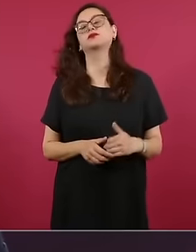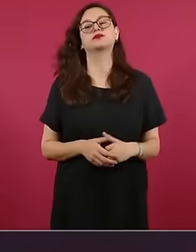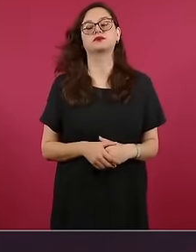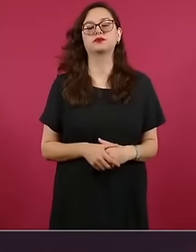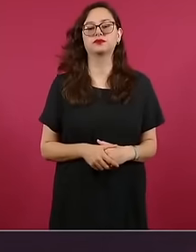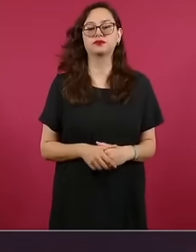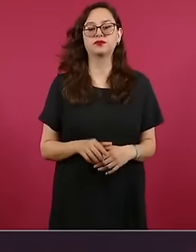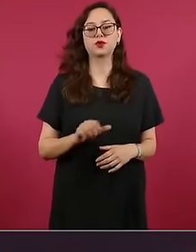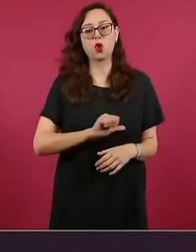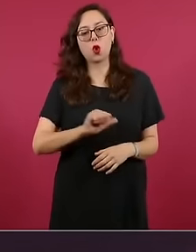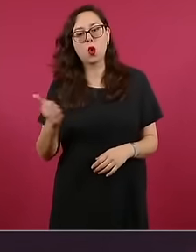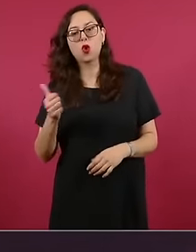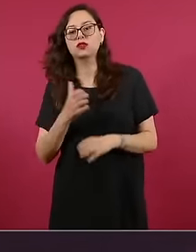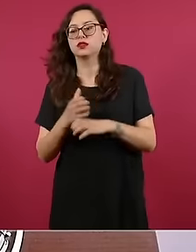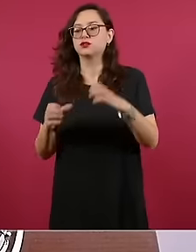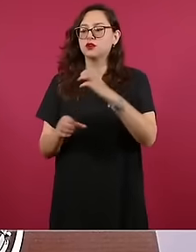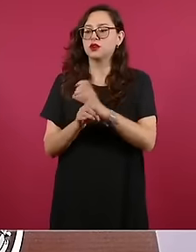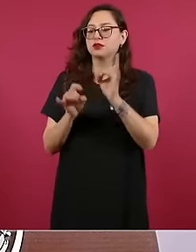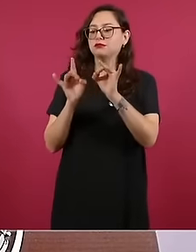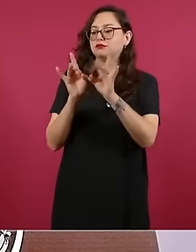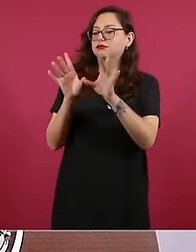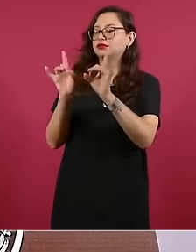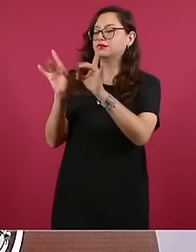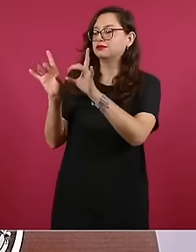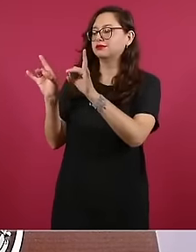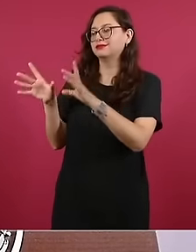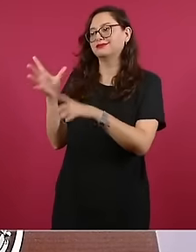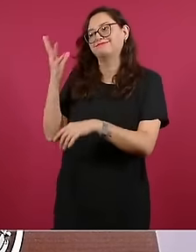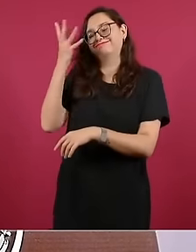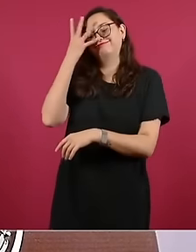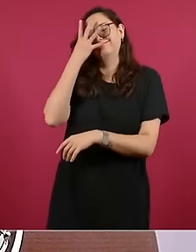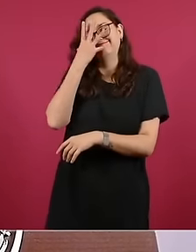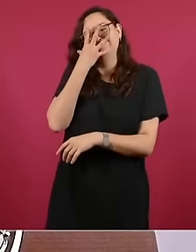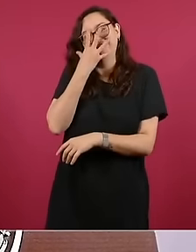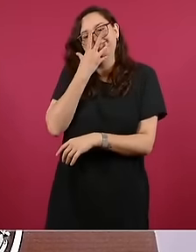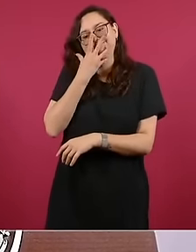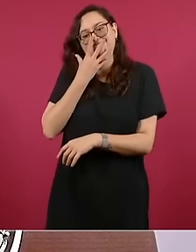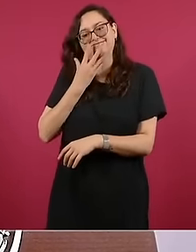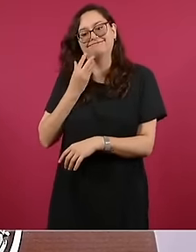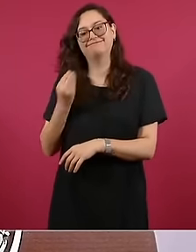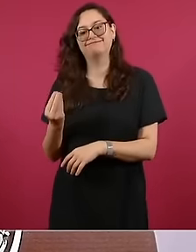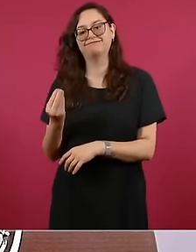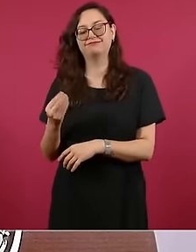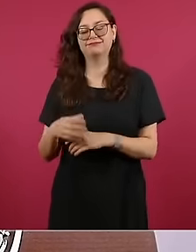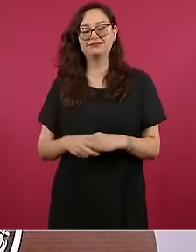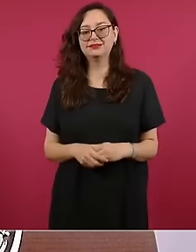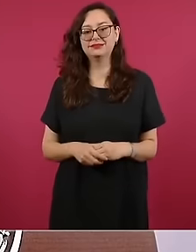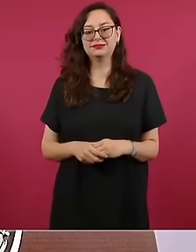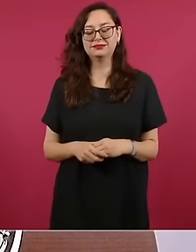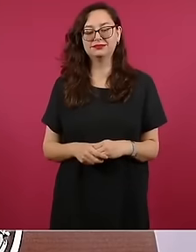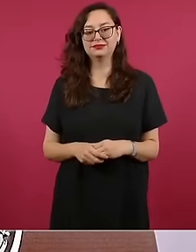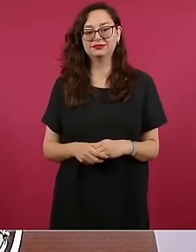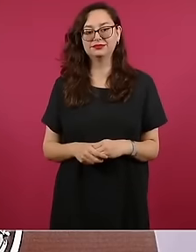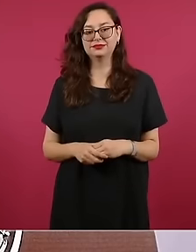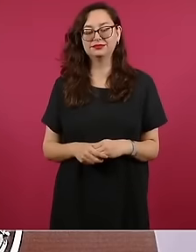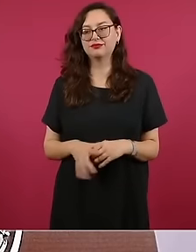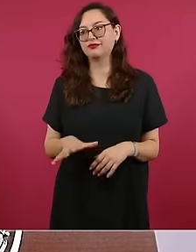beautiful the love of the people